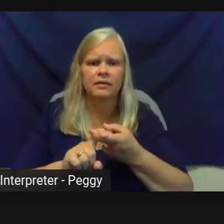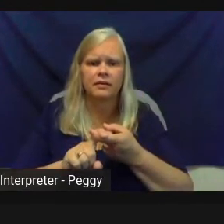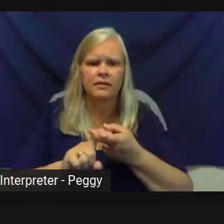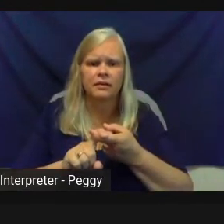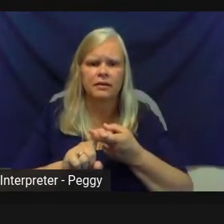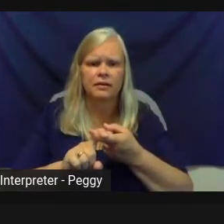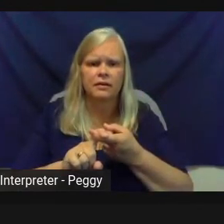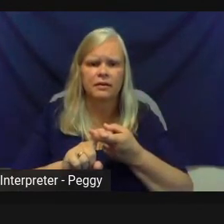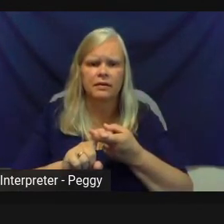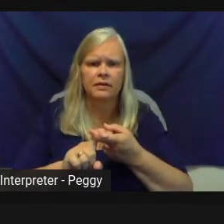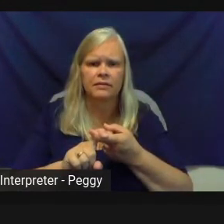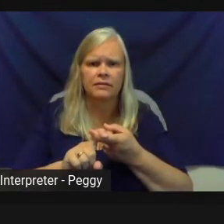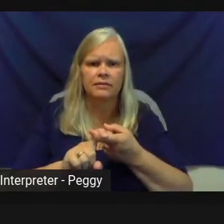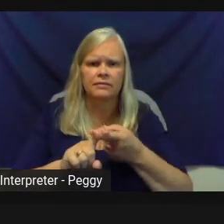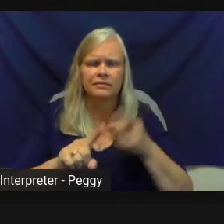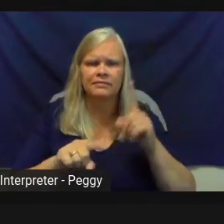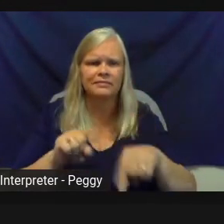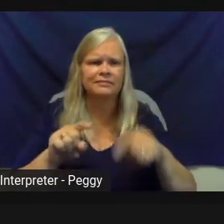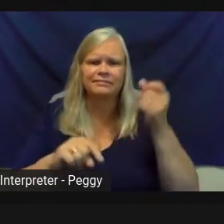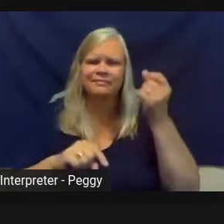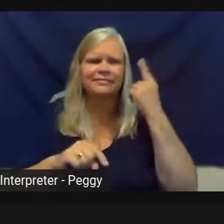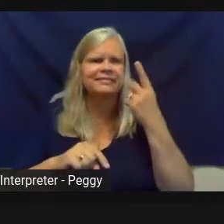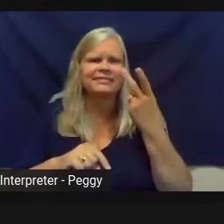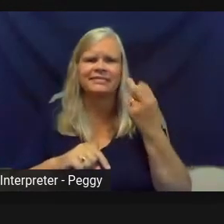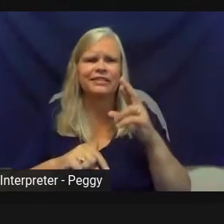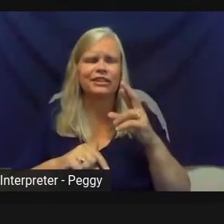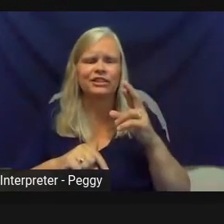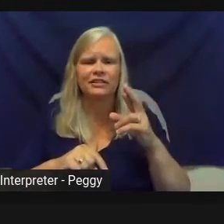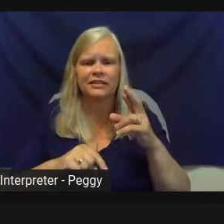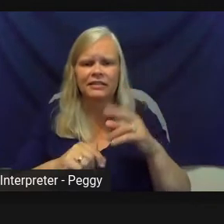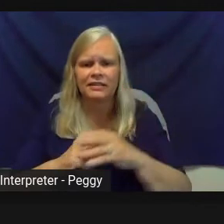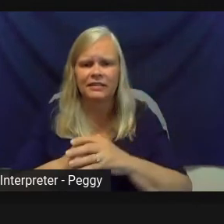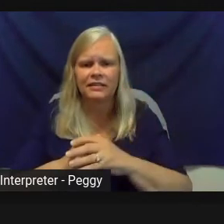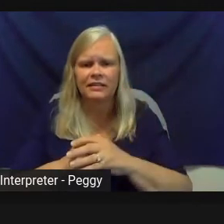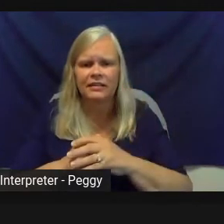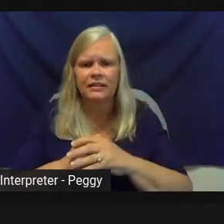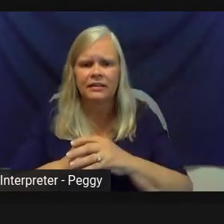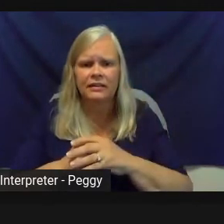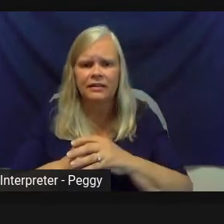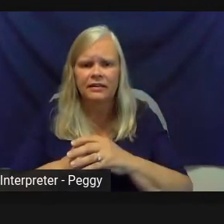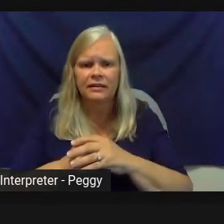the officials is how things work.